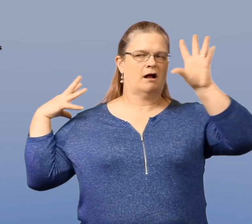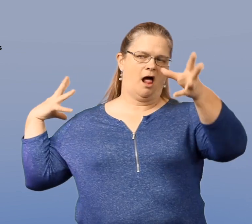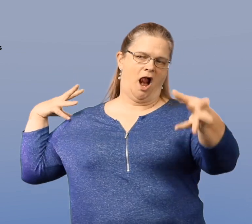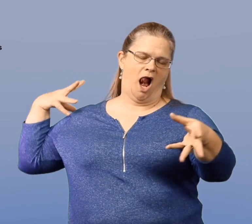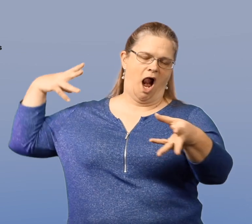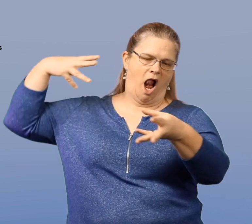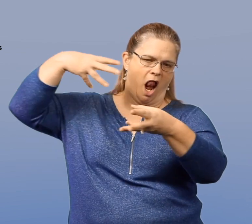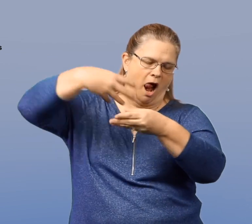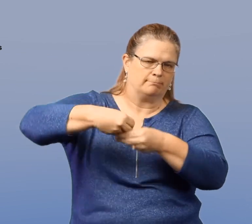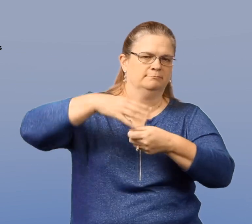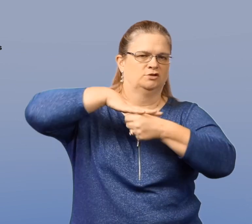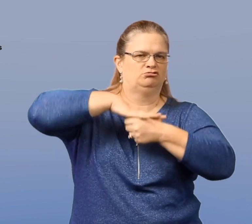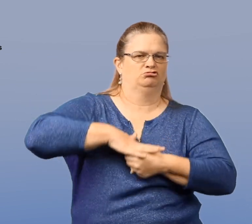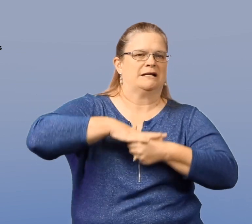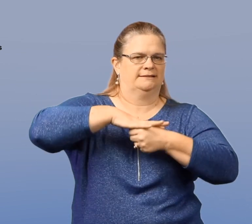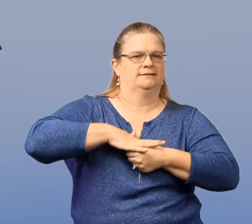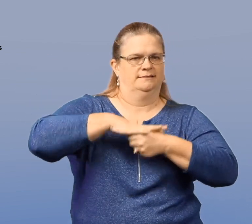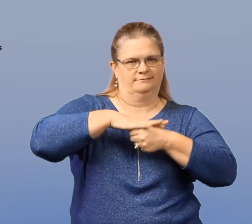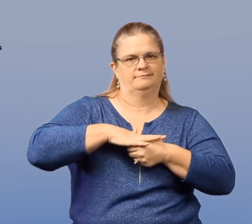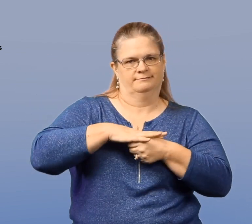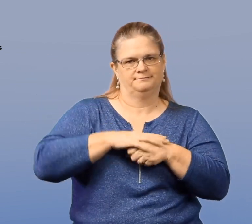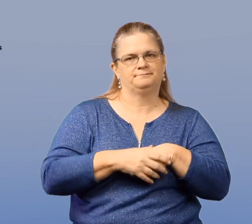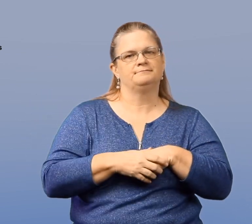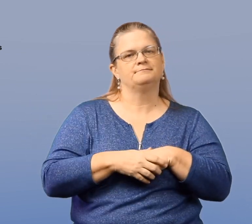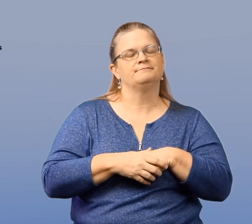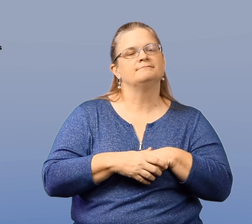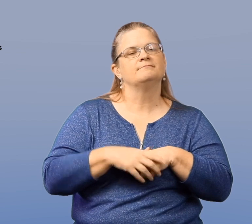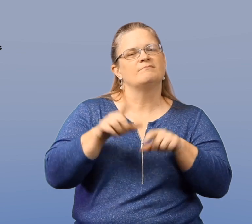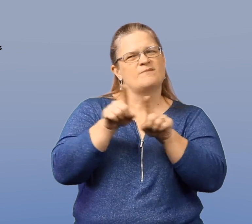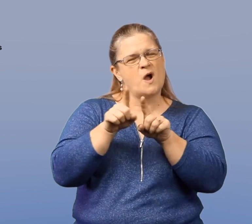Long term stress is a big factor.